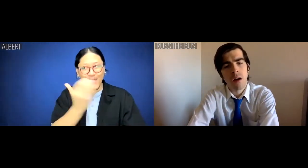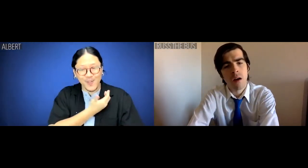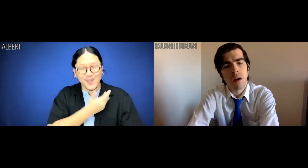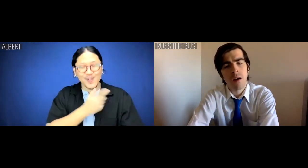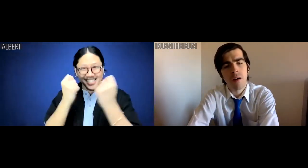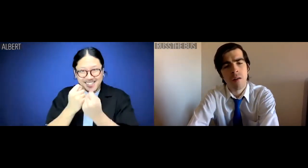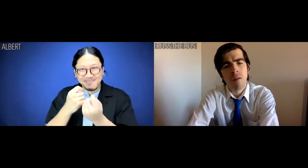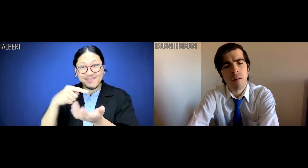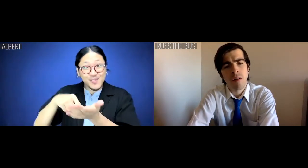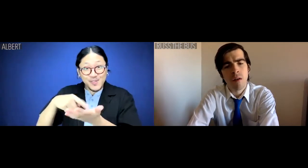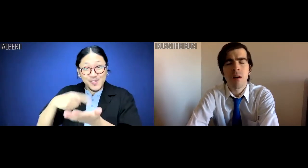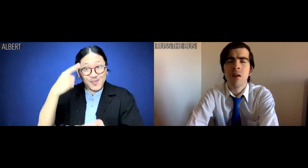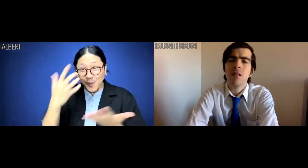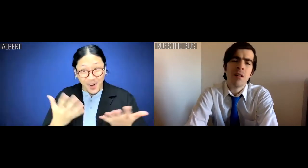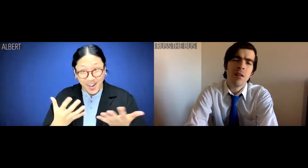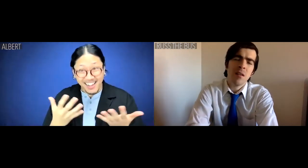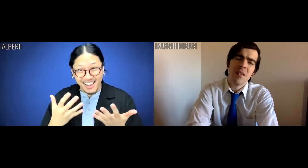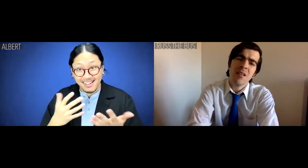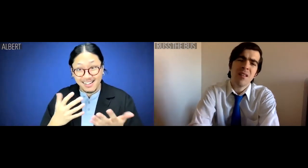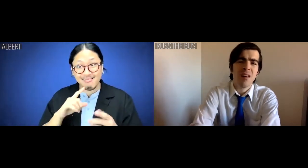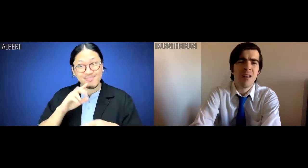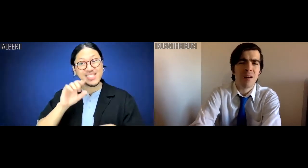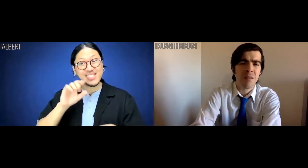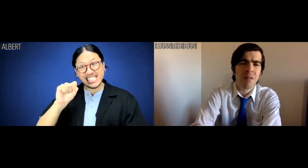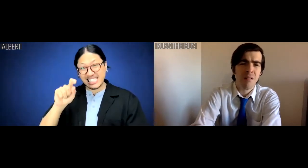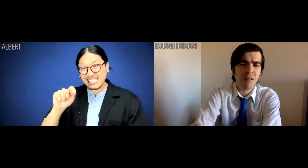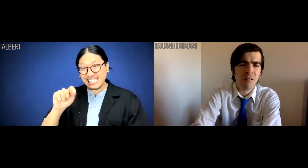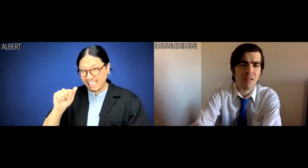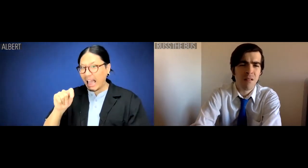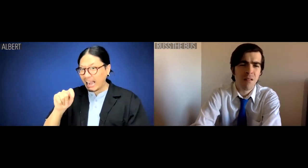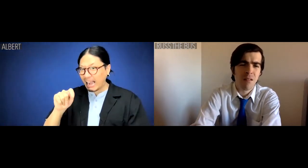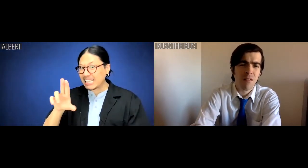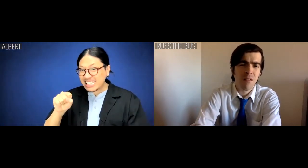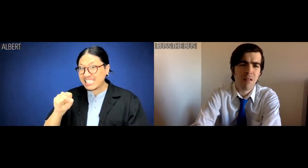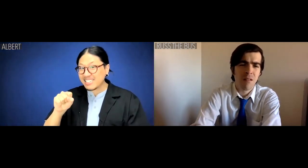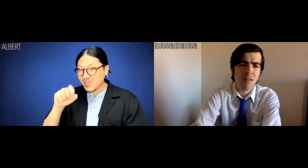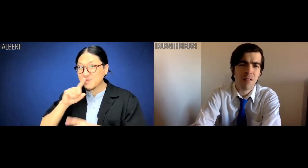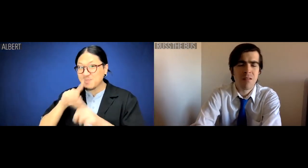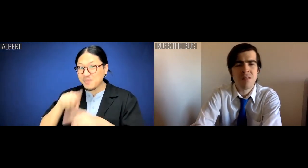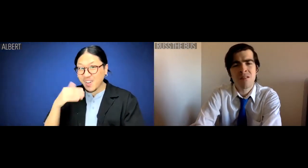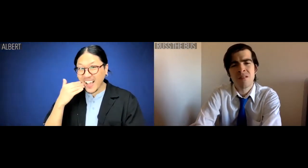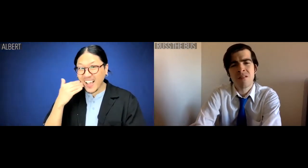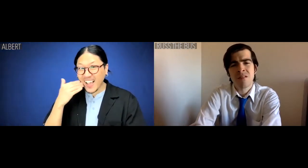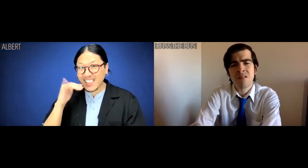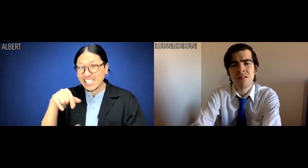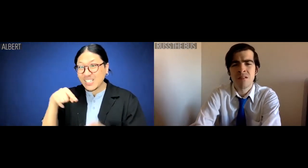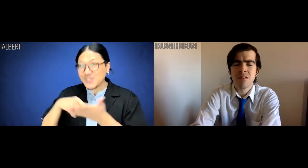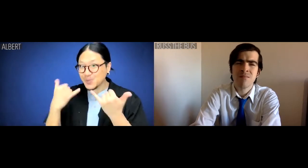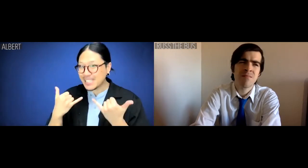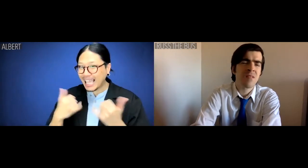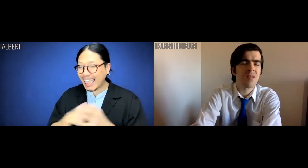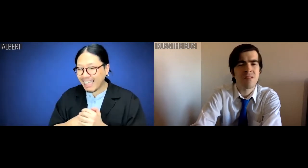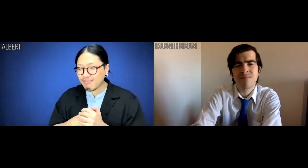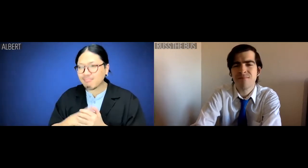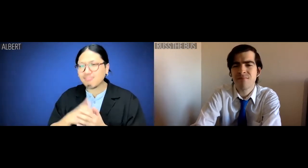And in the meantime, our team's due for a status report by end of day.